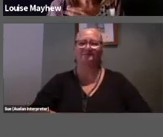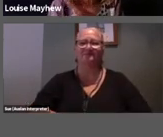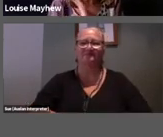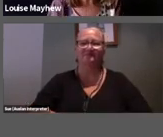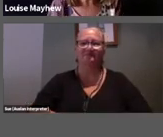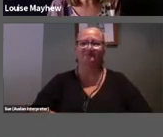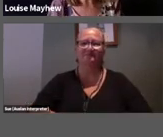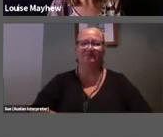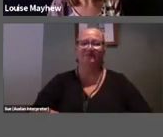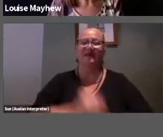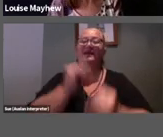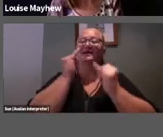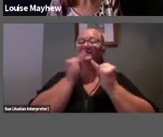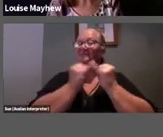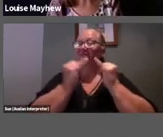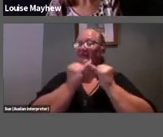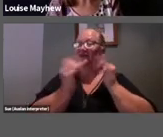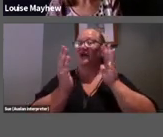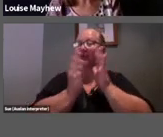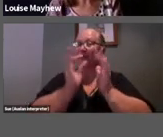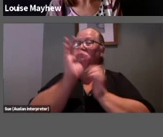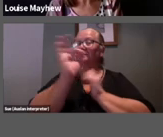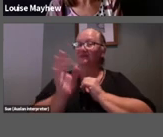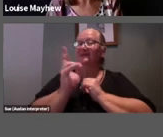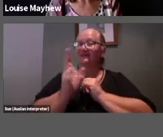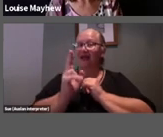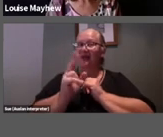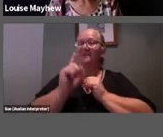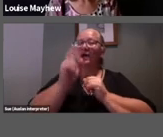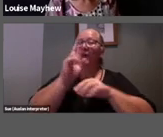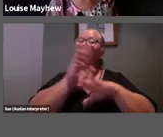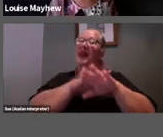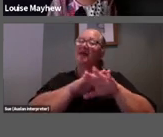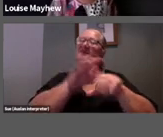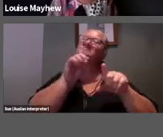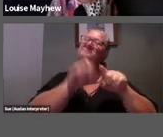close, but a slight win to the lefties out there, there’s always a little slight